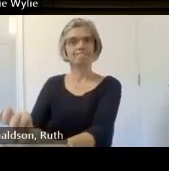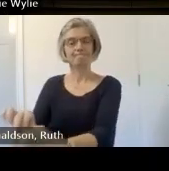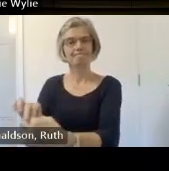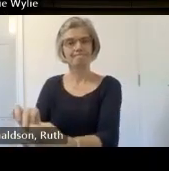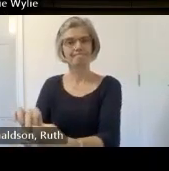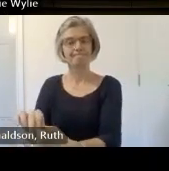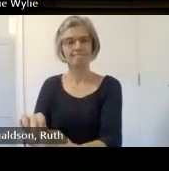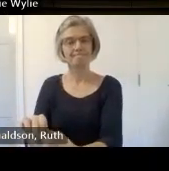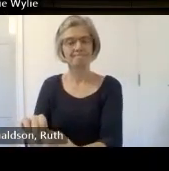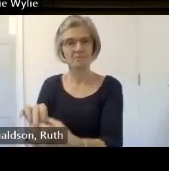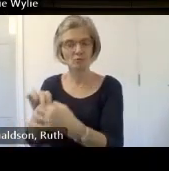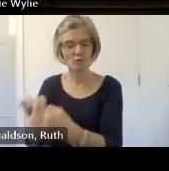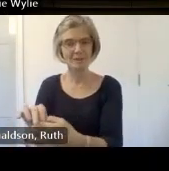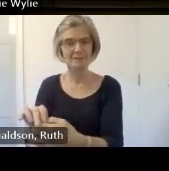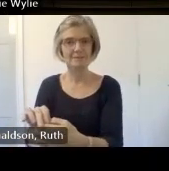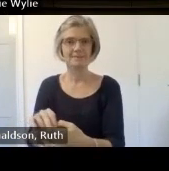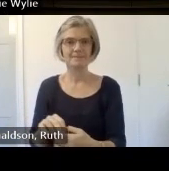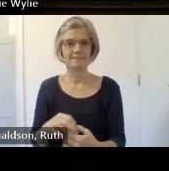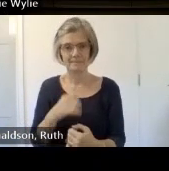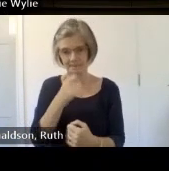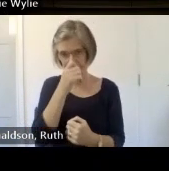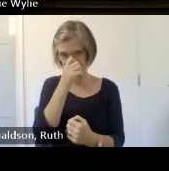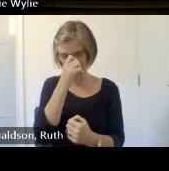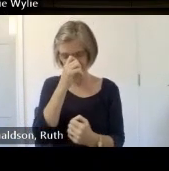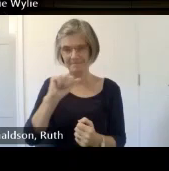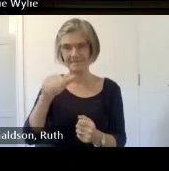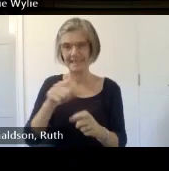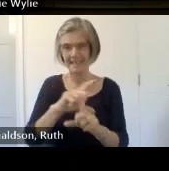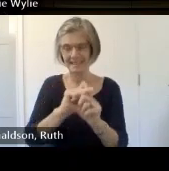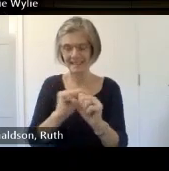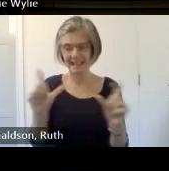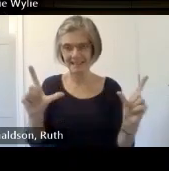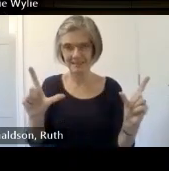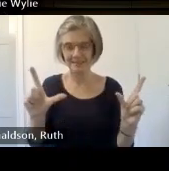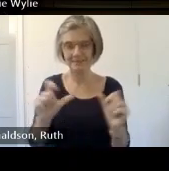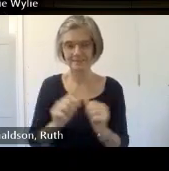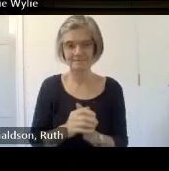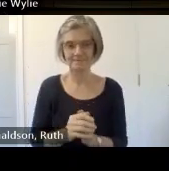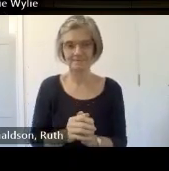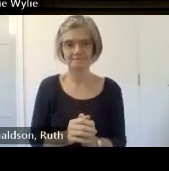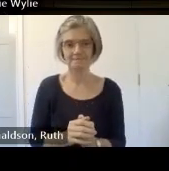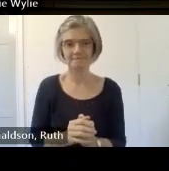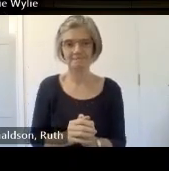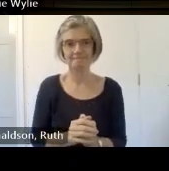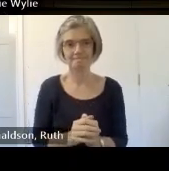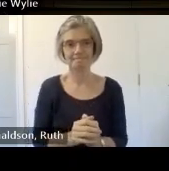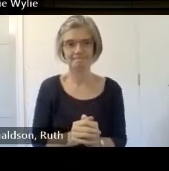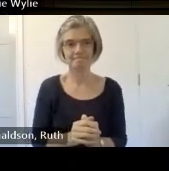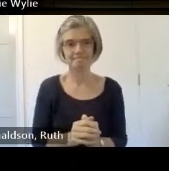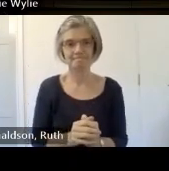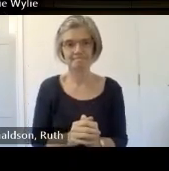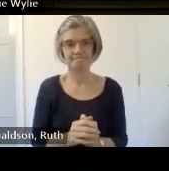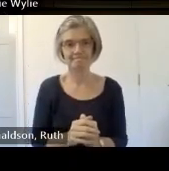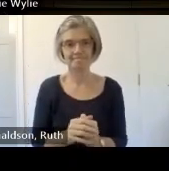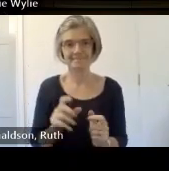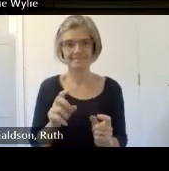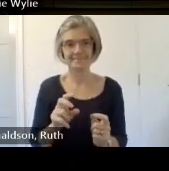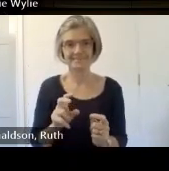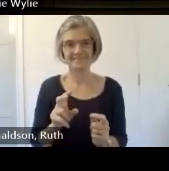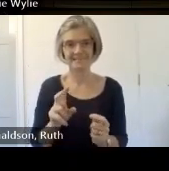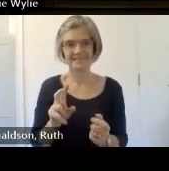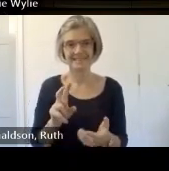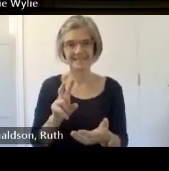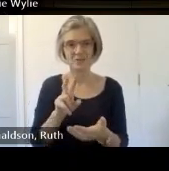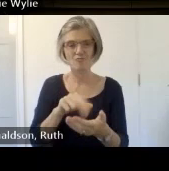Rosie reading allowed extracts from real lived experience and an event fostered